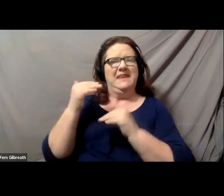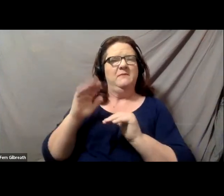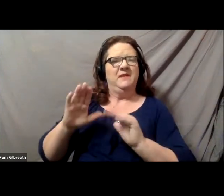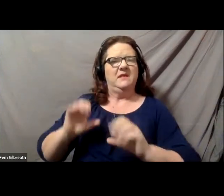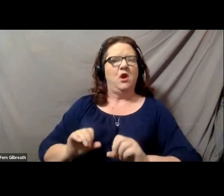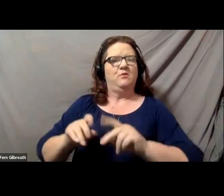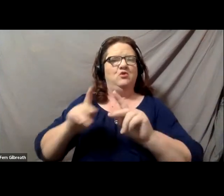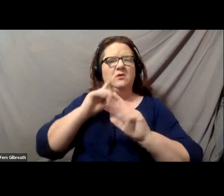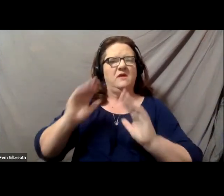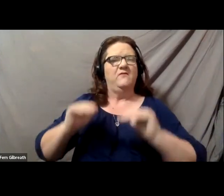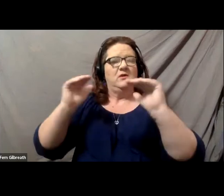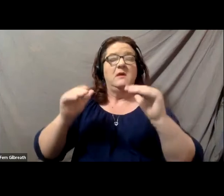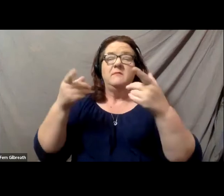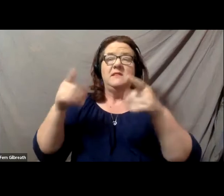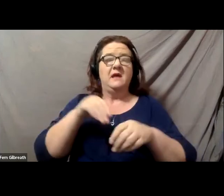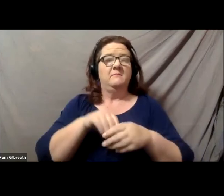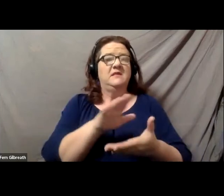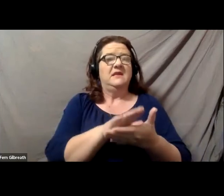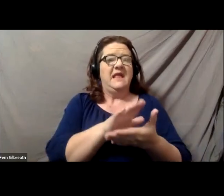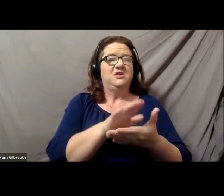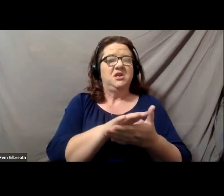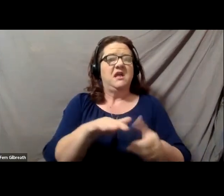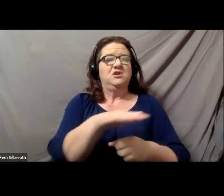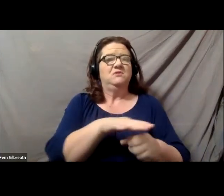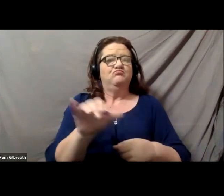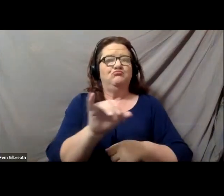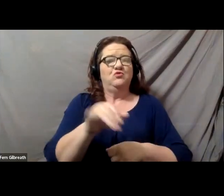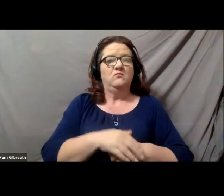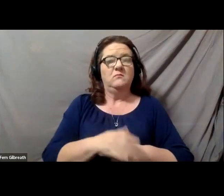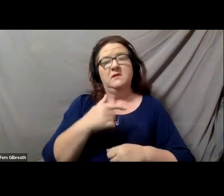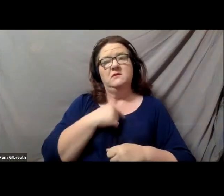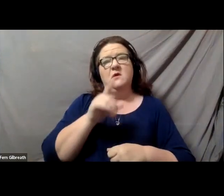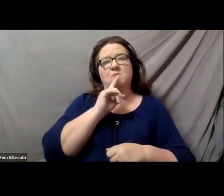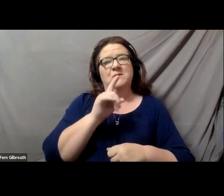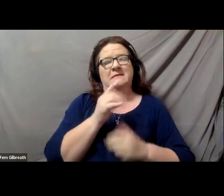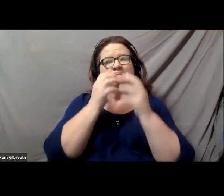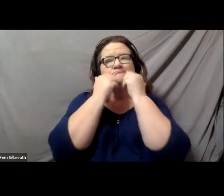So I personally relish this conversation to make education more accessible and accountable.